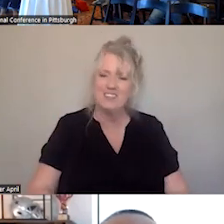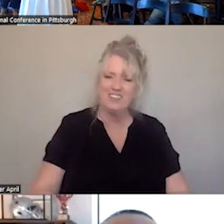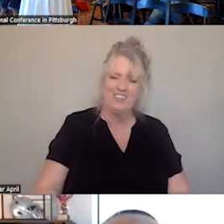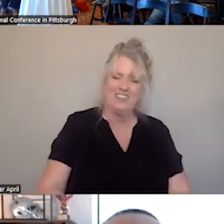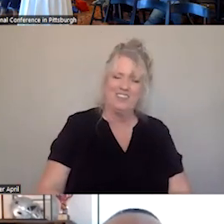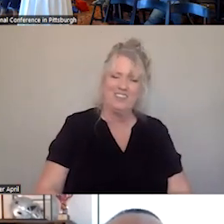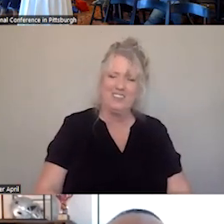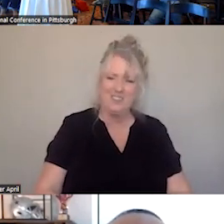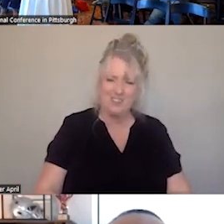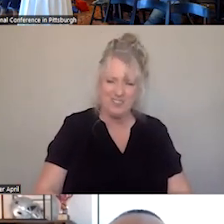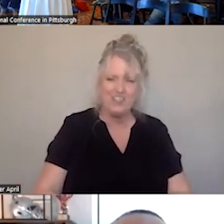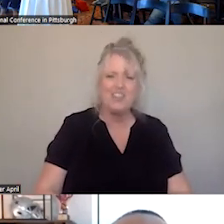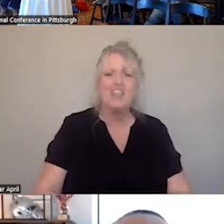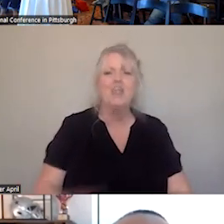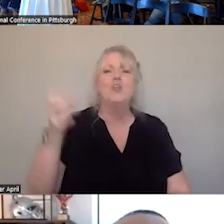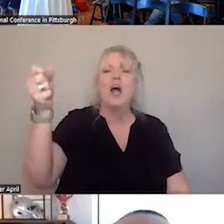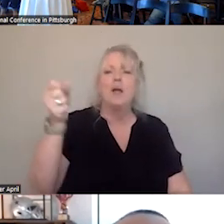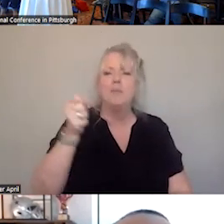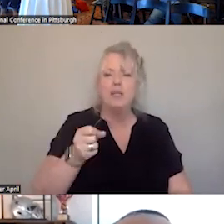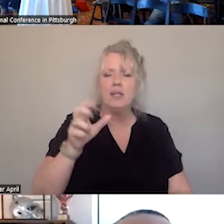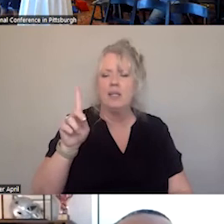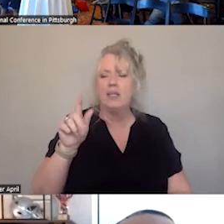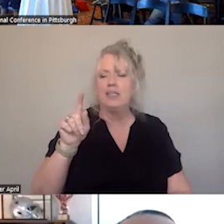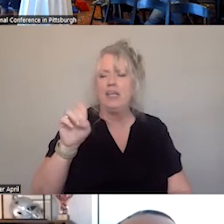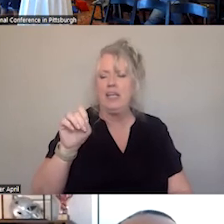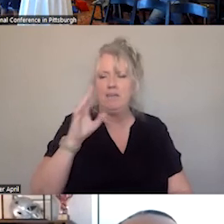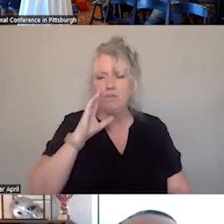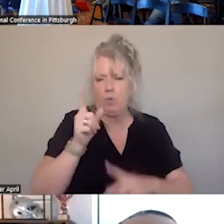SO I WANT TO BRING KATE BACK FOR A MINUTE. WE HAVE SOME INTERESTING INFORMATION HERE FROM